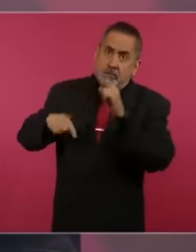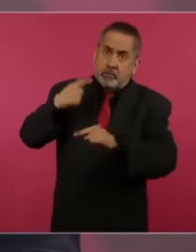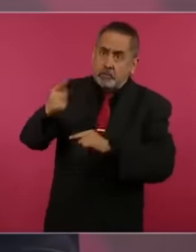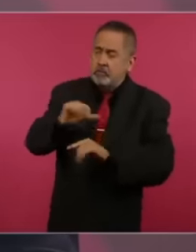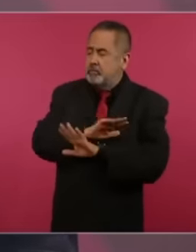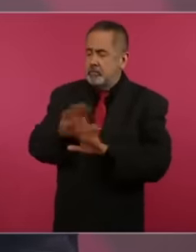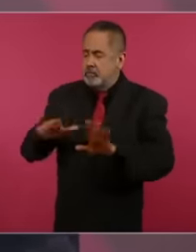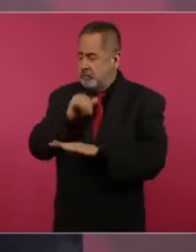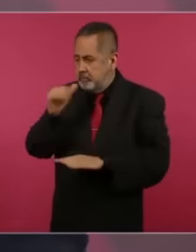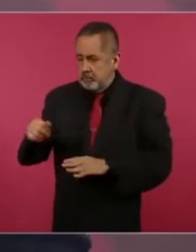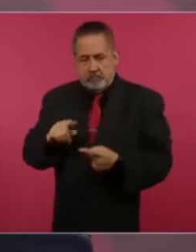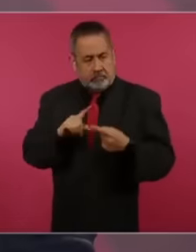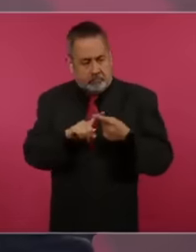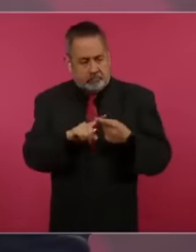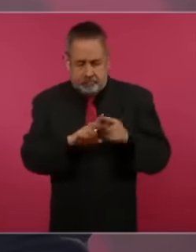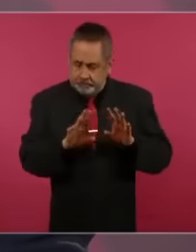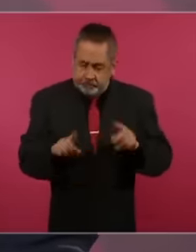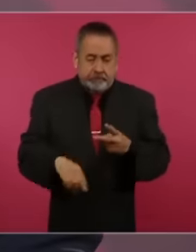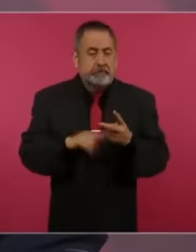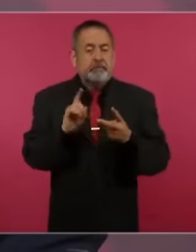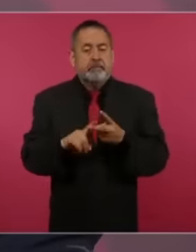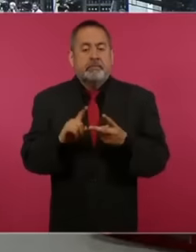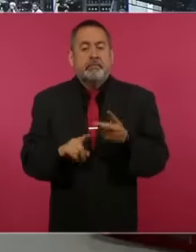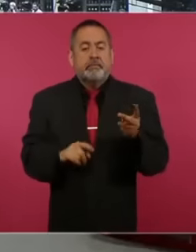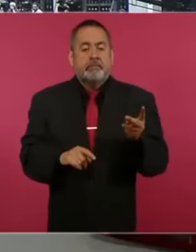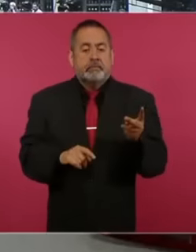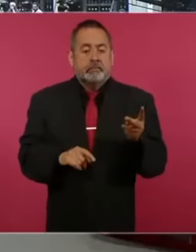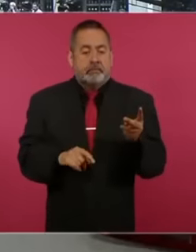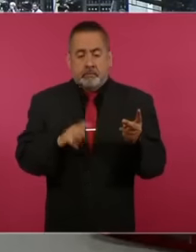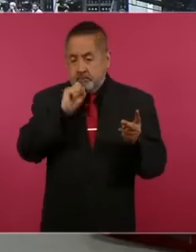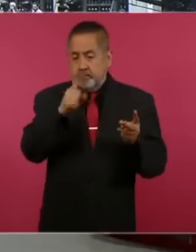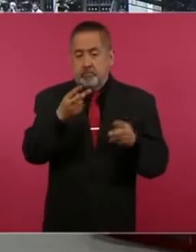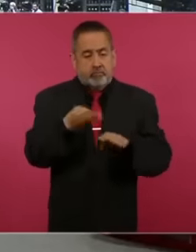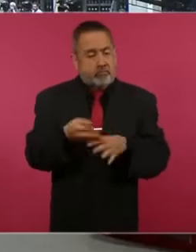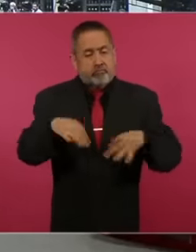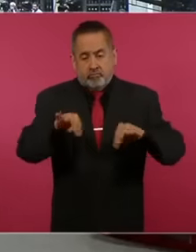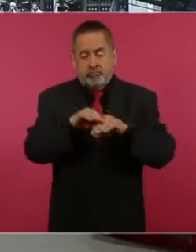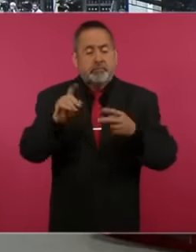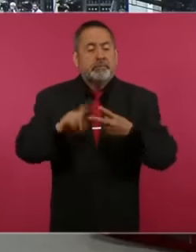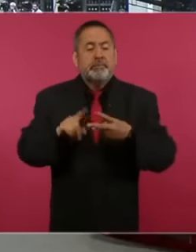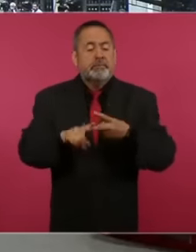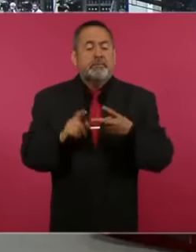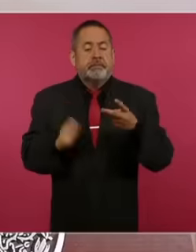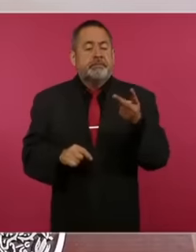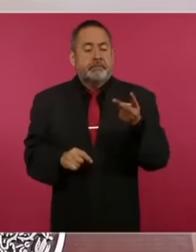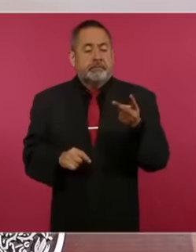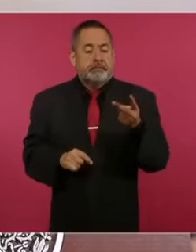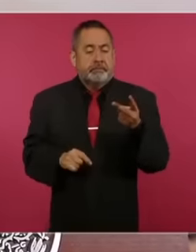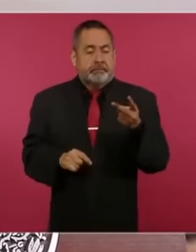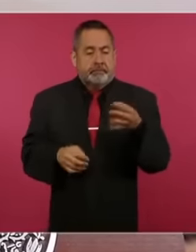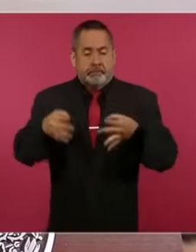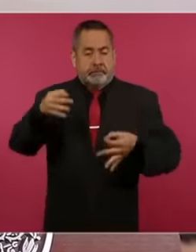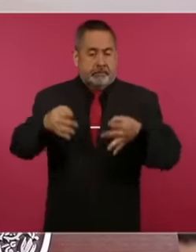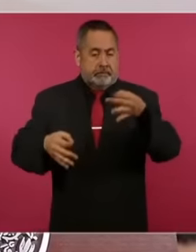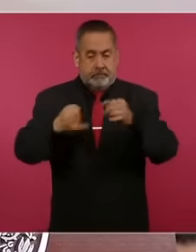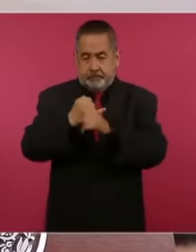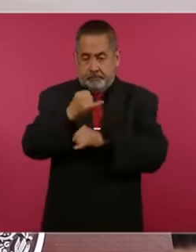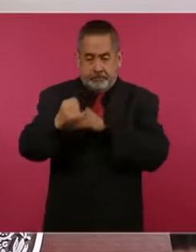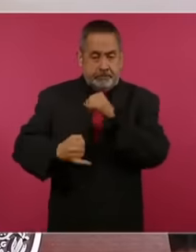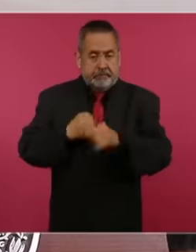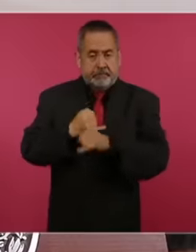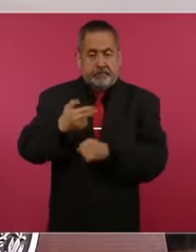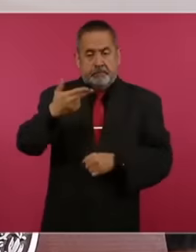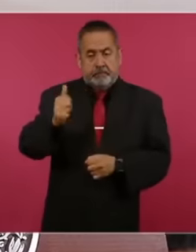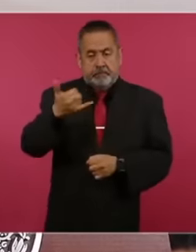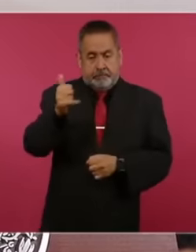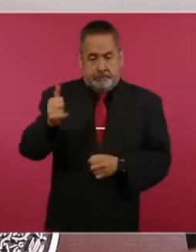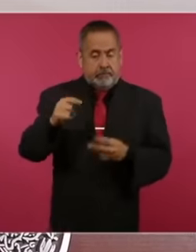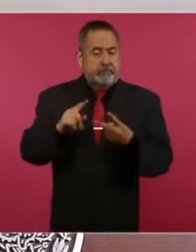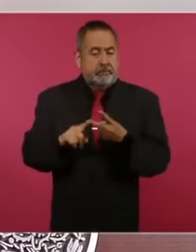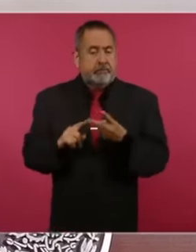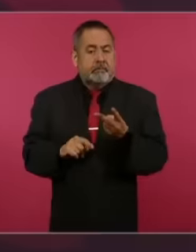First, second, what is also very important to us is that the International Court of Justice